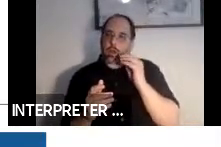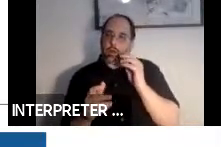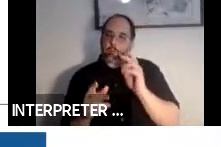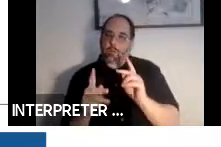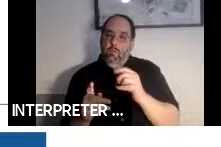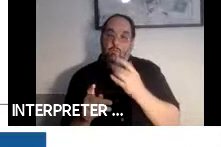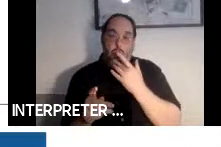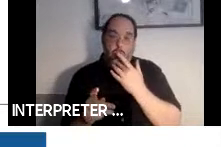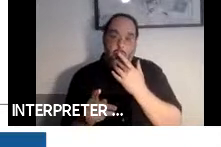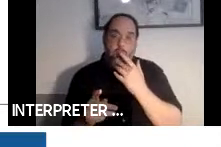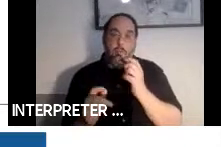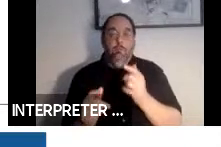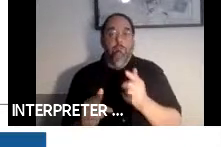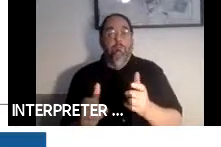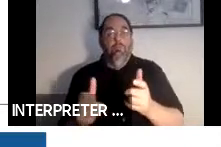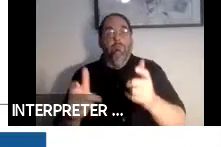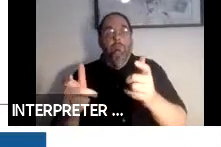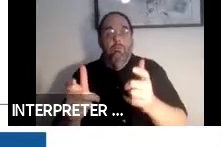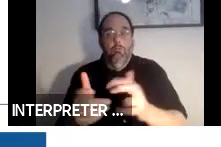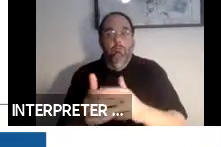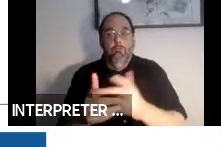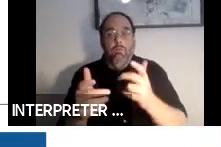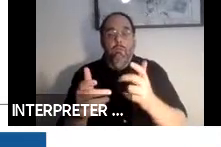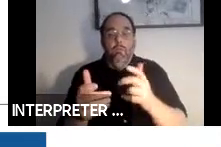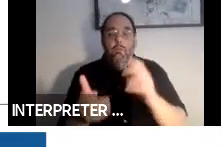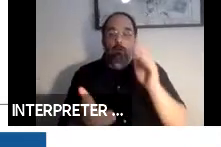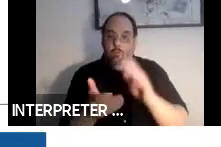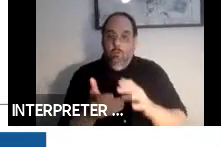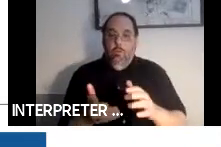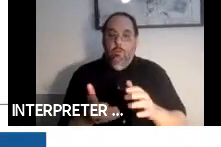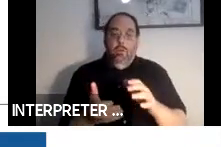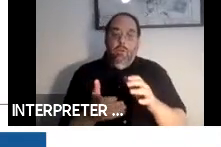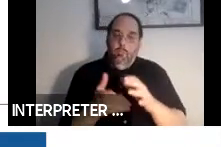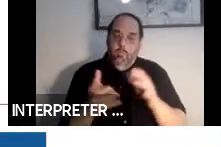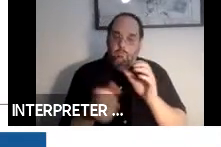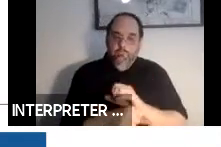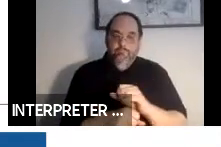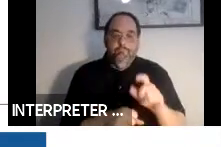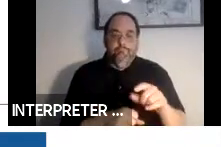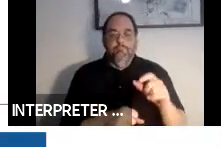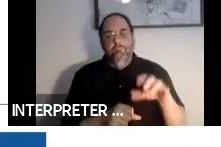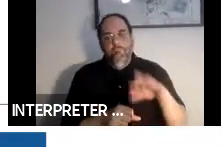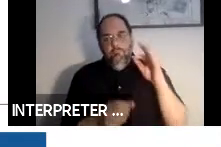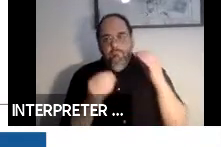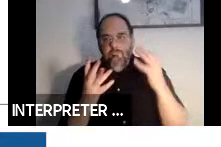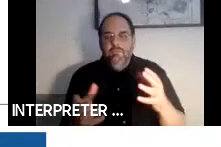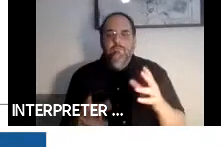speed the lower the effort it takes to get the information a person wants about a transit system.